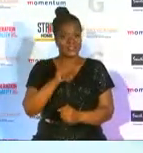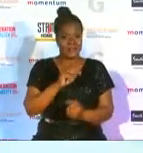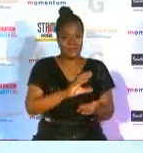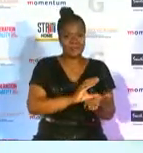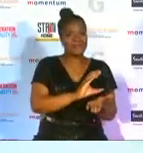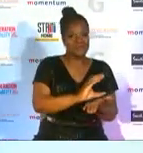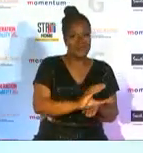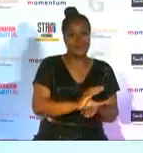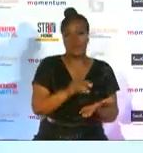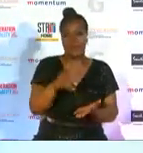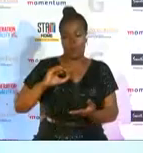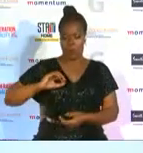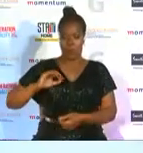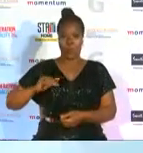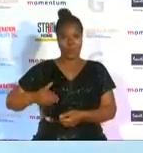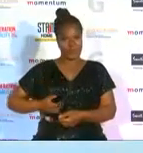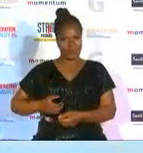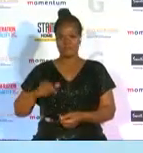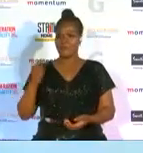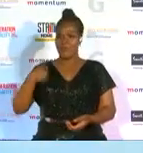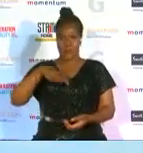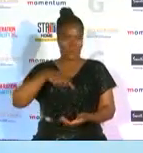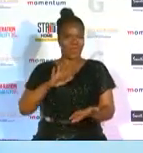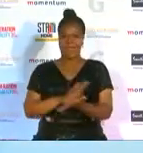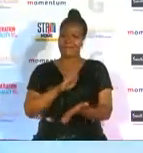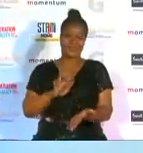around women we appreciate that to miss cass